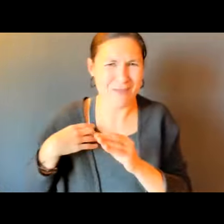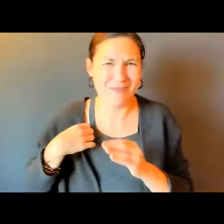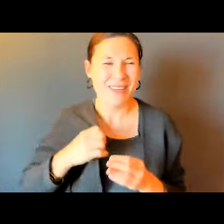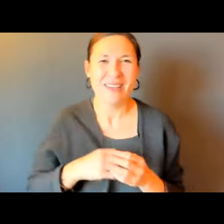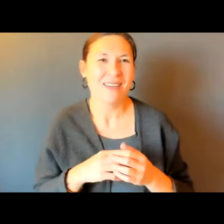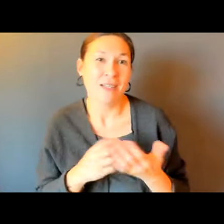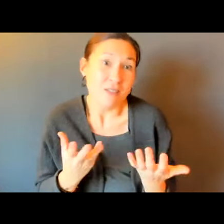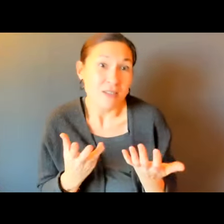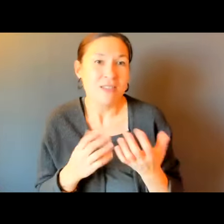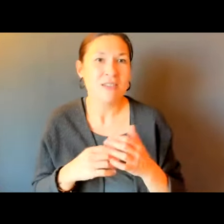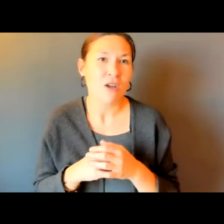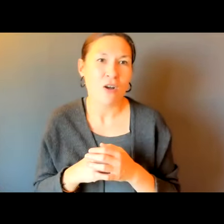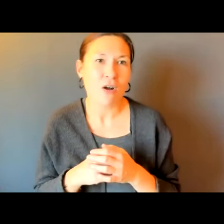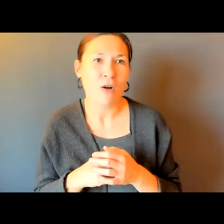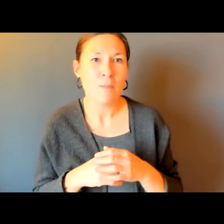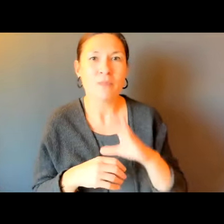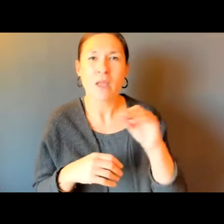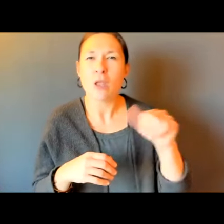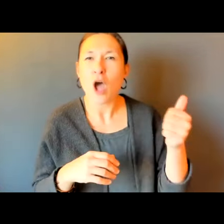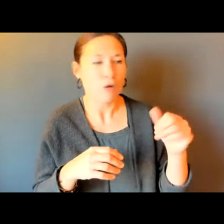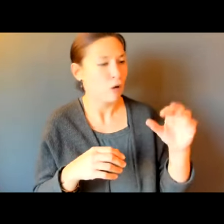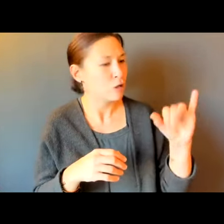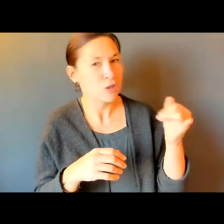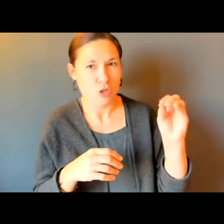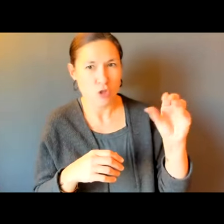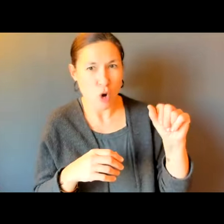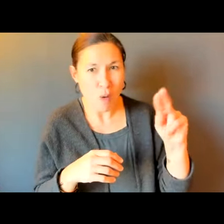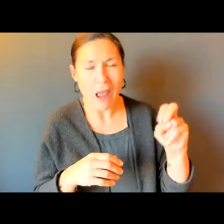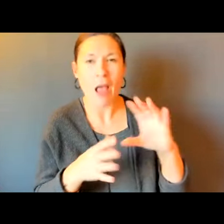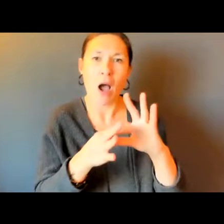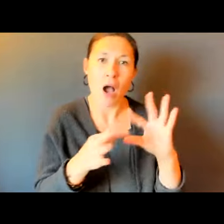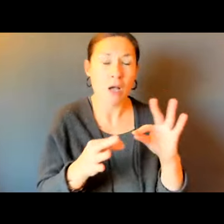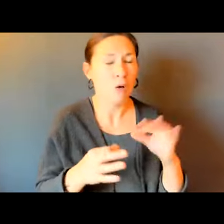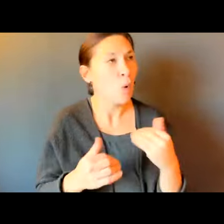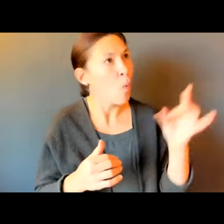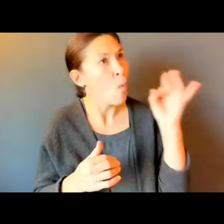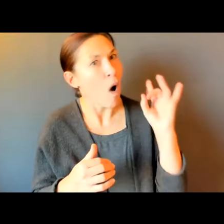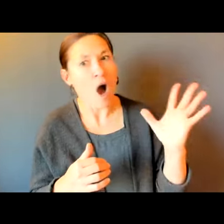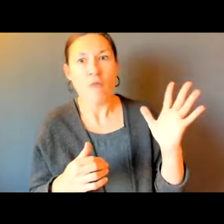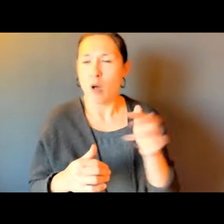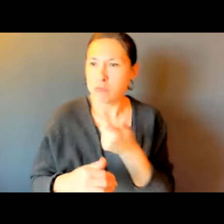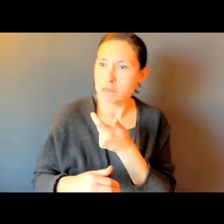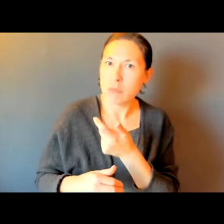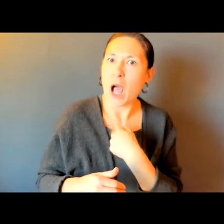THAT SHOULDN'T FALL ON -- NEVER SHOULD HAVE FALLEN ON TOM. AND THE COMMENT MADE BY JOANNE,